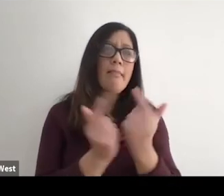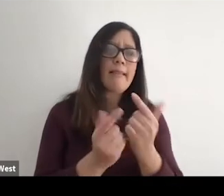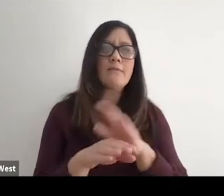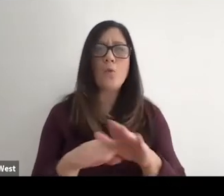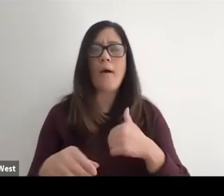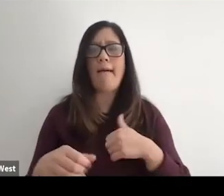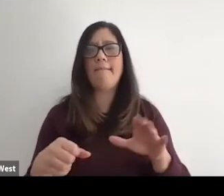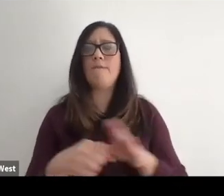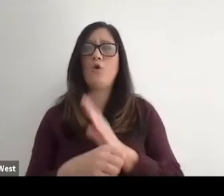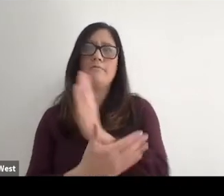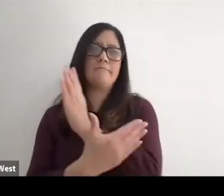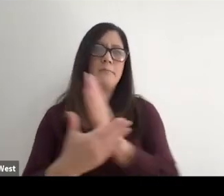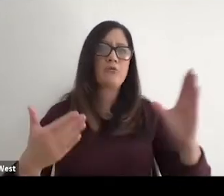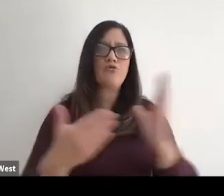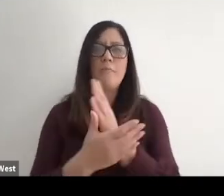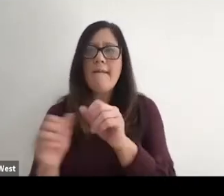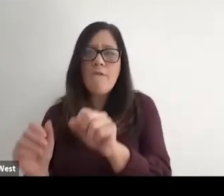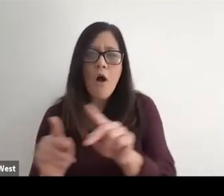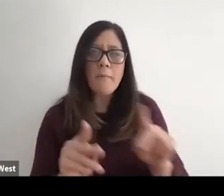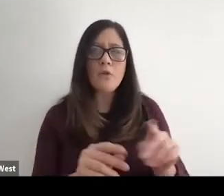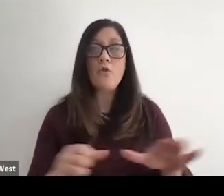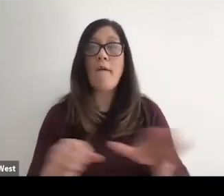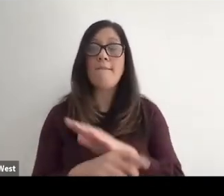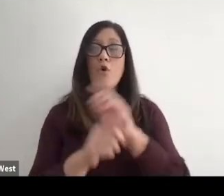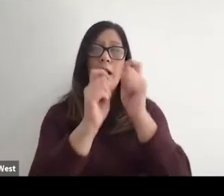don't have a full spectrum of opportunity or a full adaptive sports program,